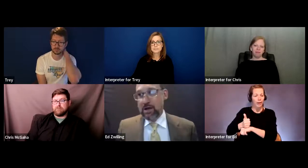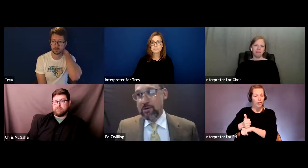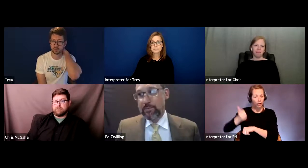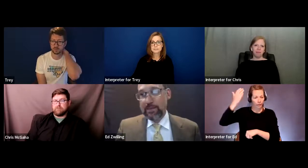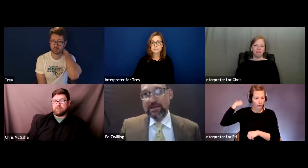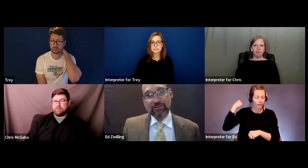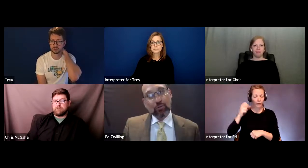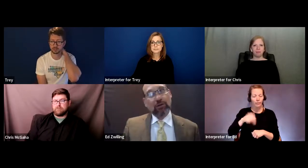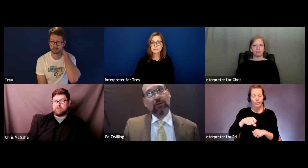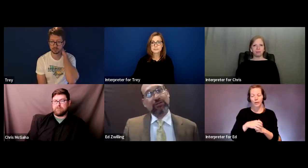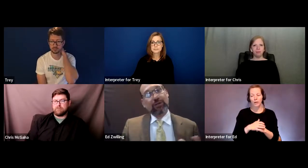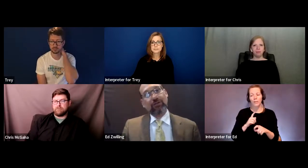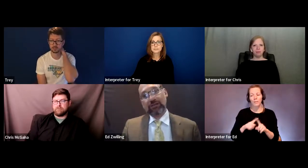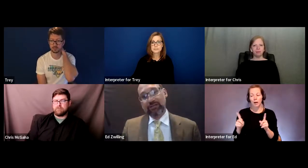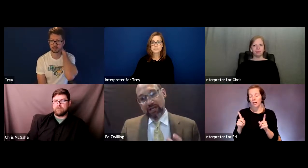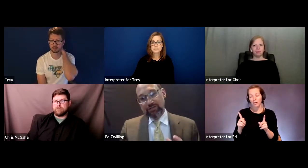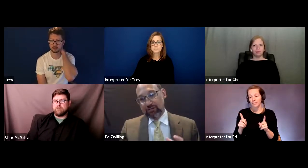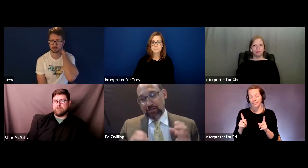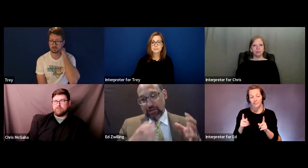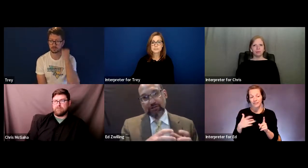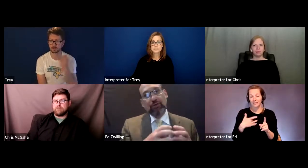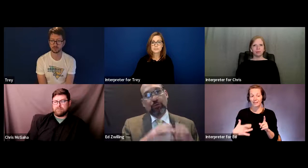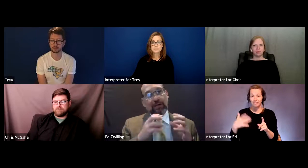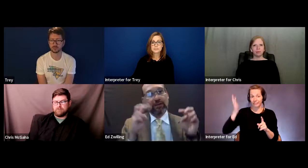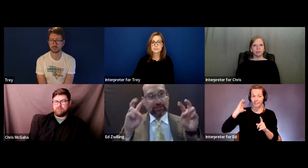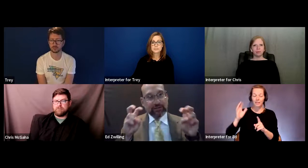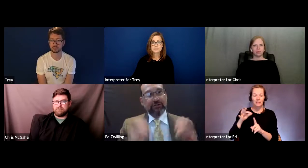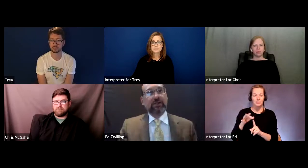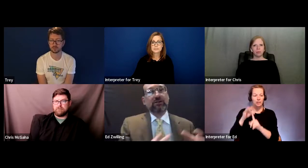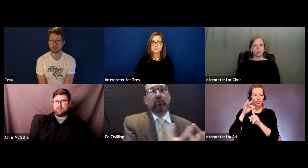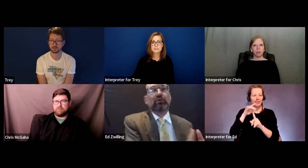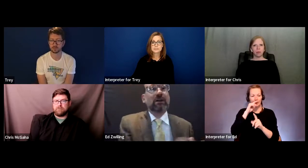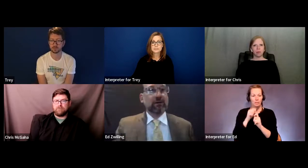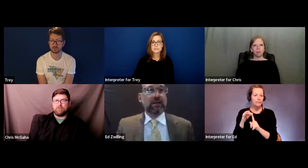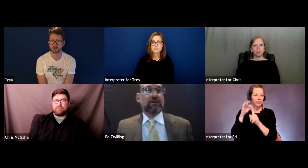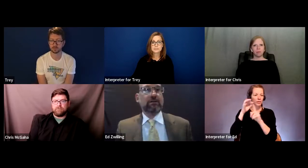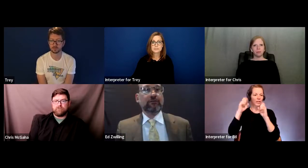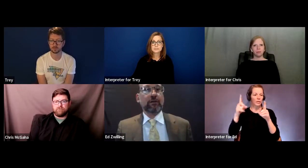But historically, special education -- kids who were getting special education were segregated